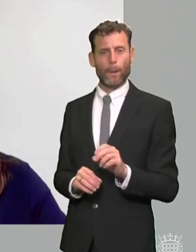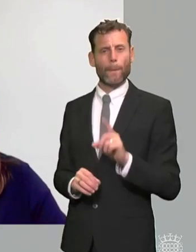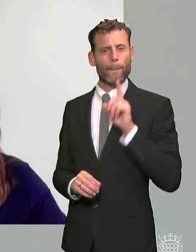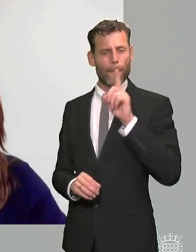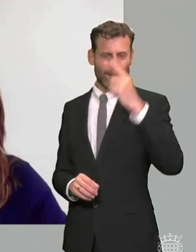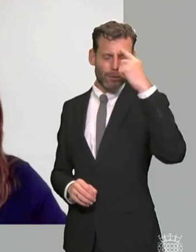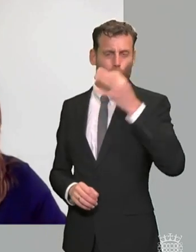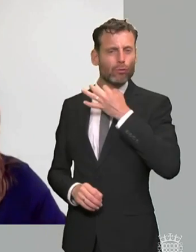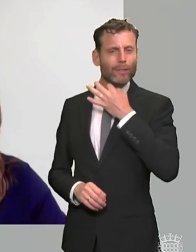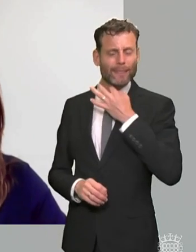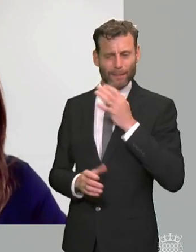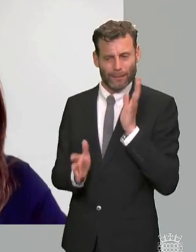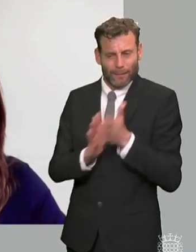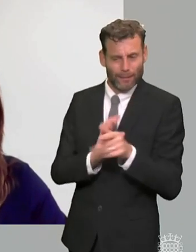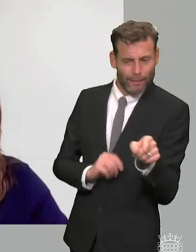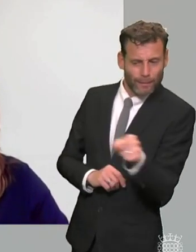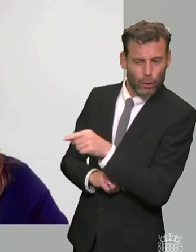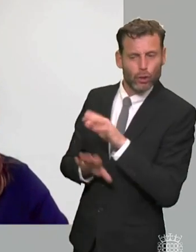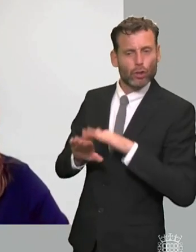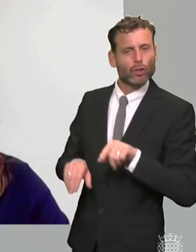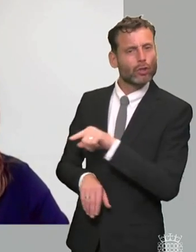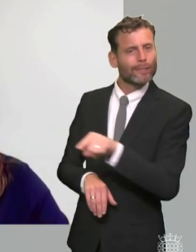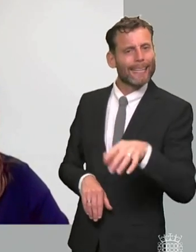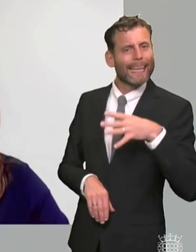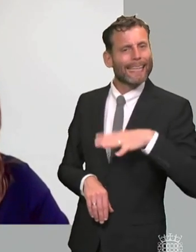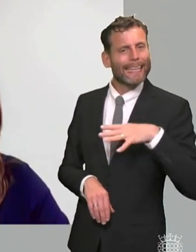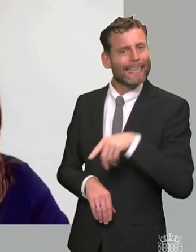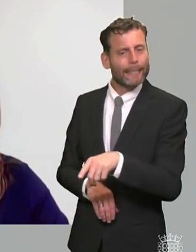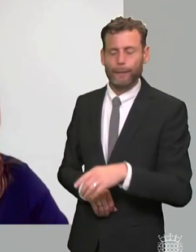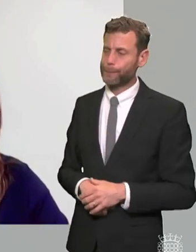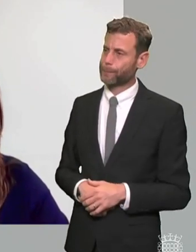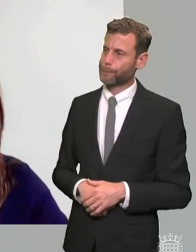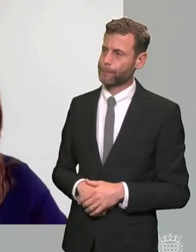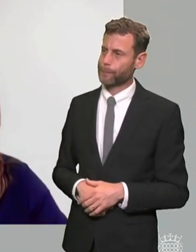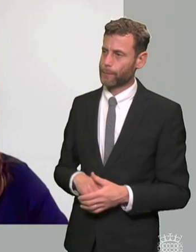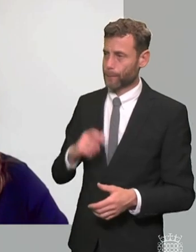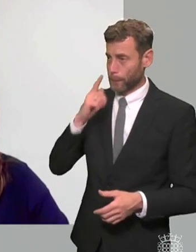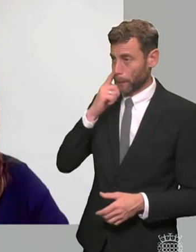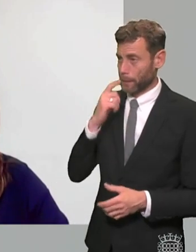i don't think that is fully grasped i think that it's about having to read between the lines and